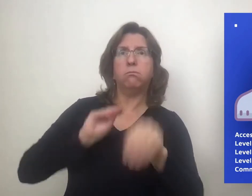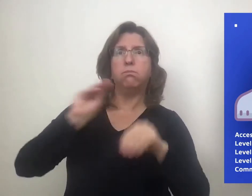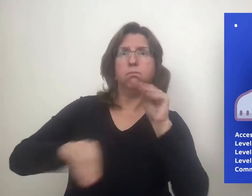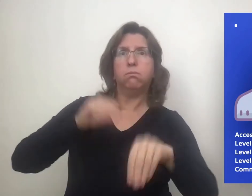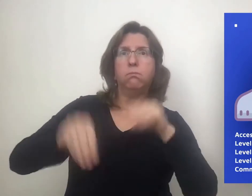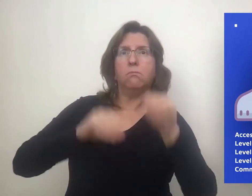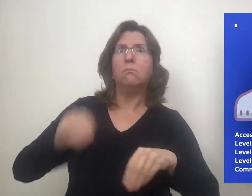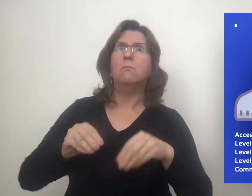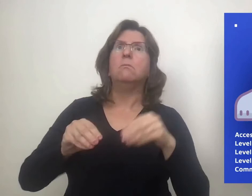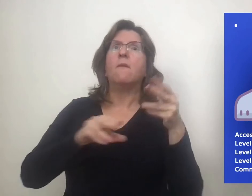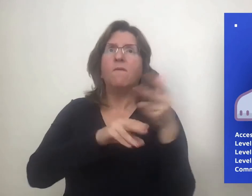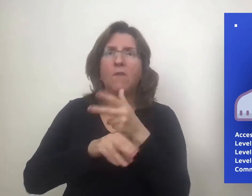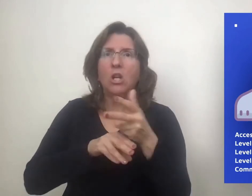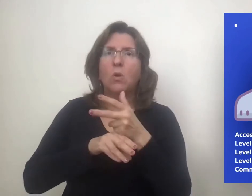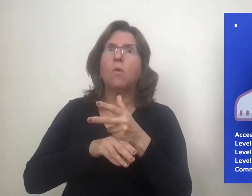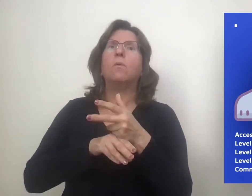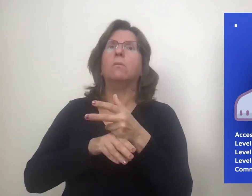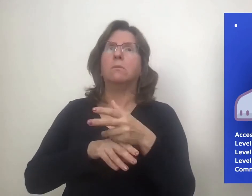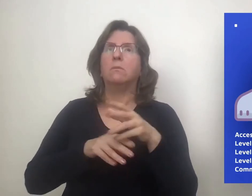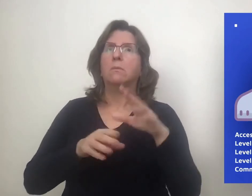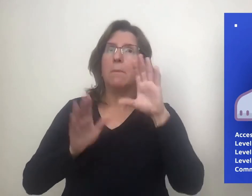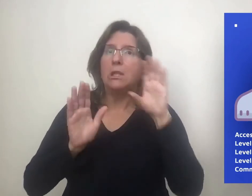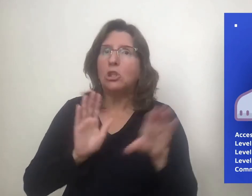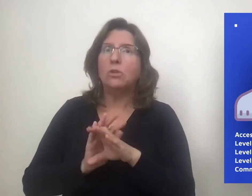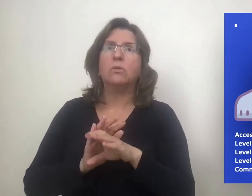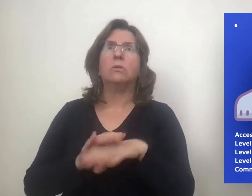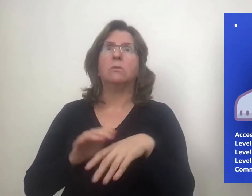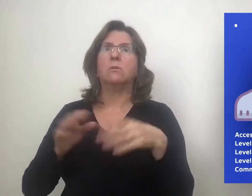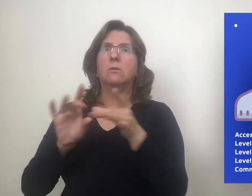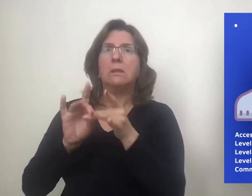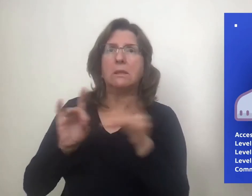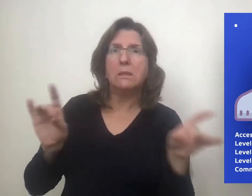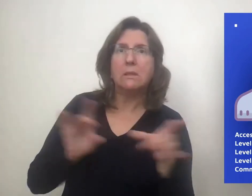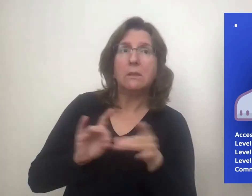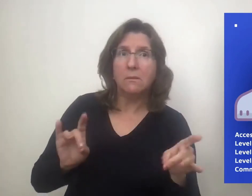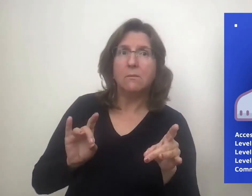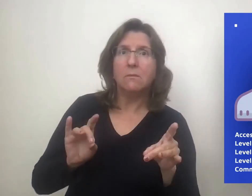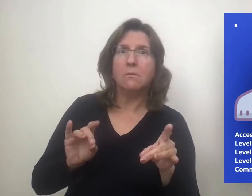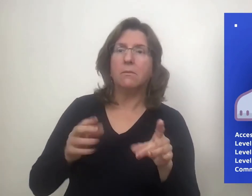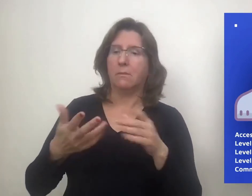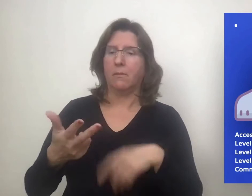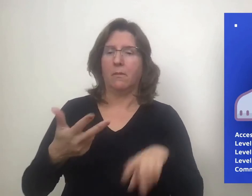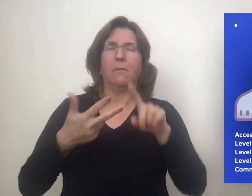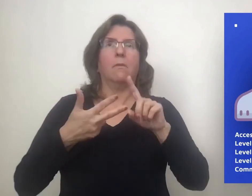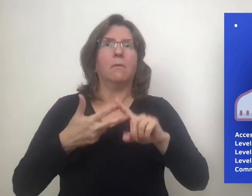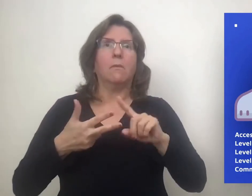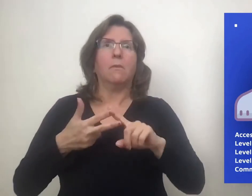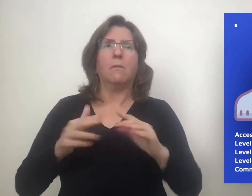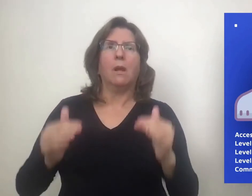digital platform to design lessons including video, images, text, and other features.